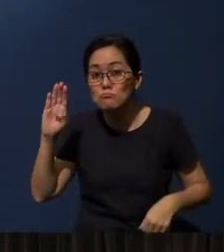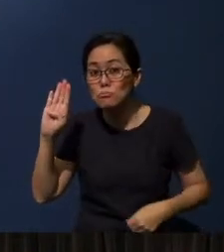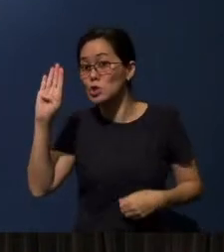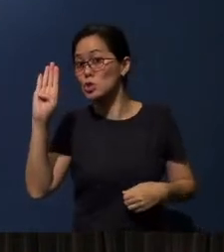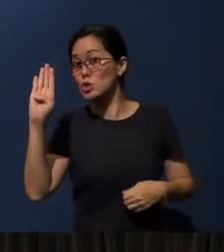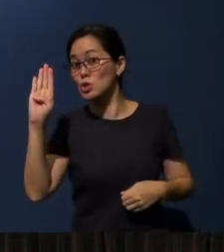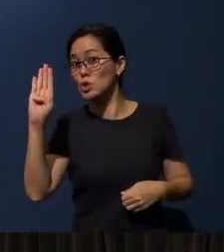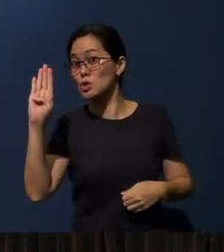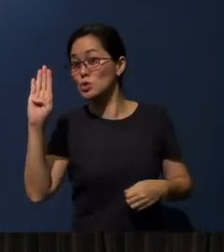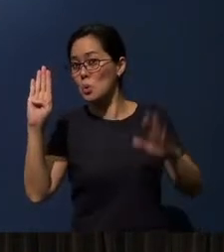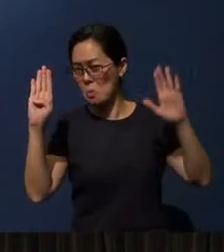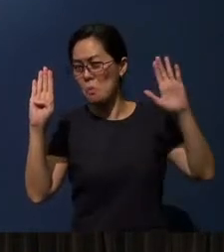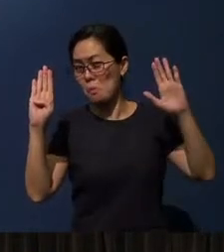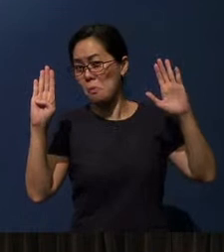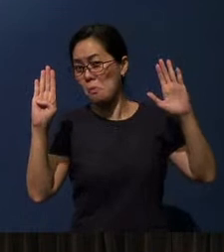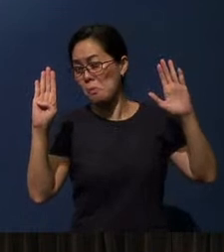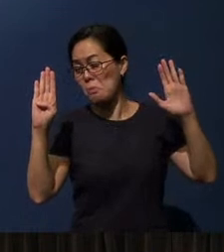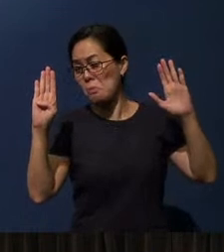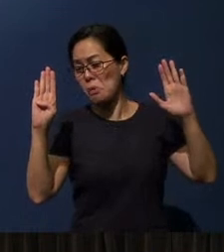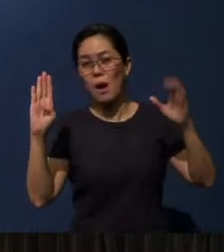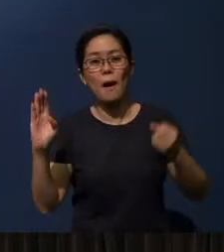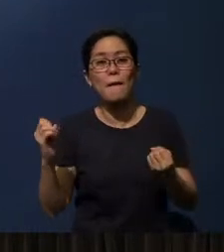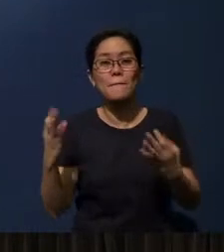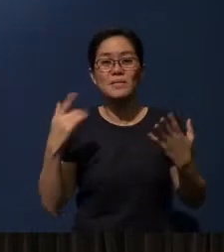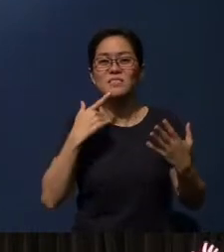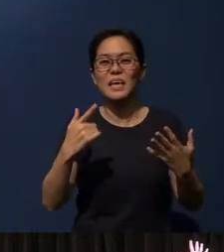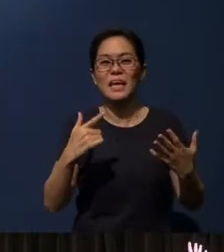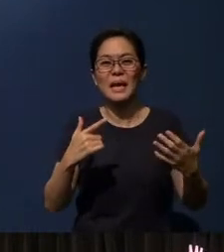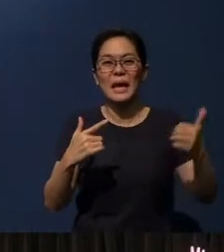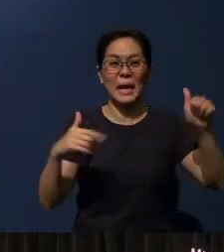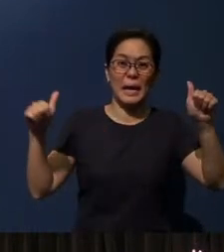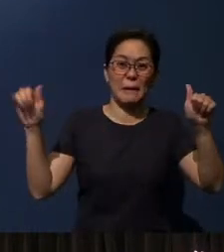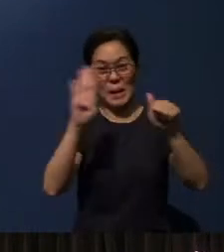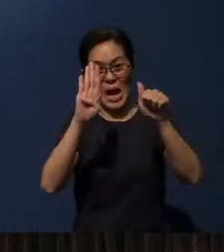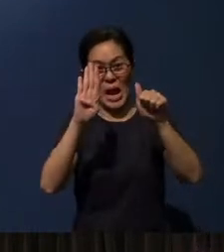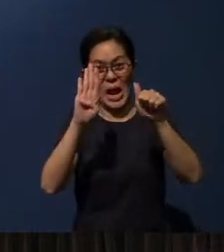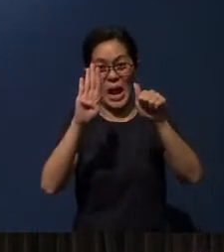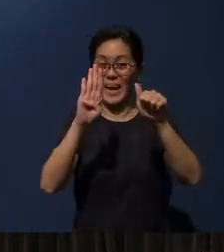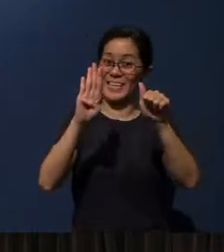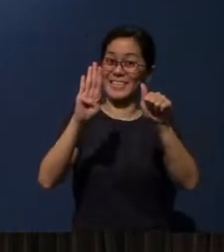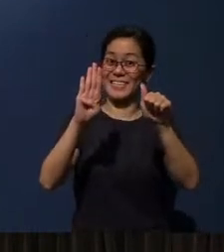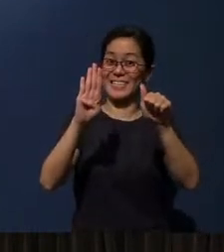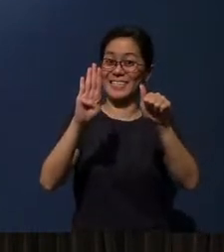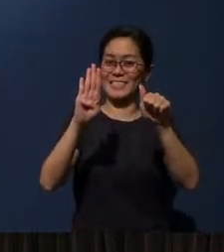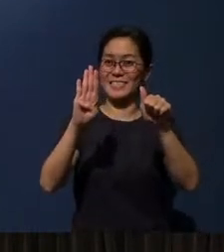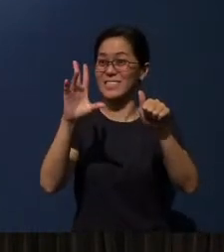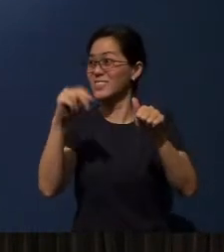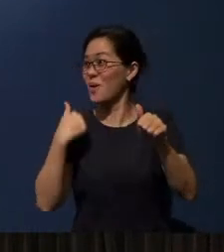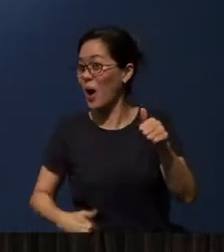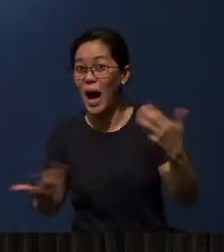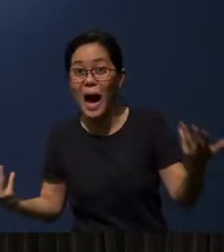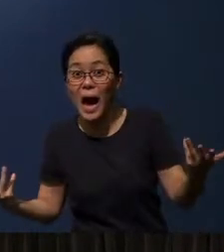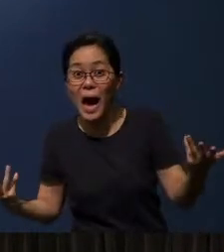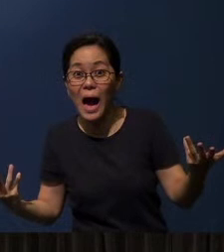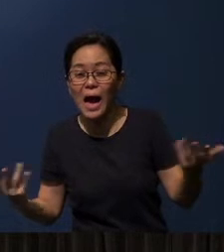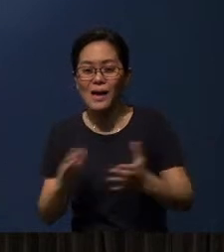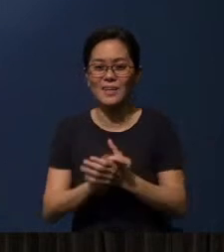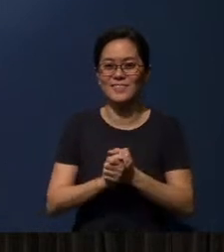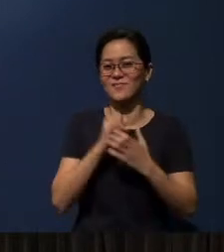A number of hands. How many of you say ‘A and B’? Nobody... not many.